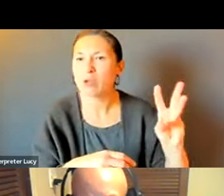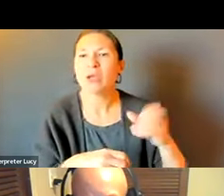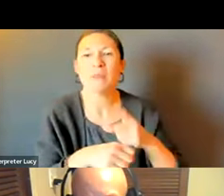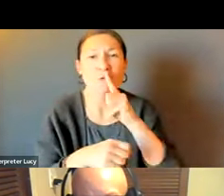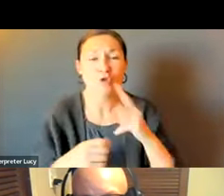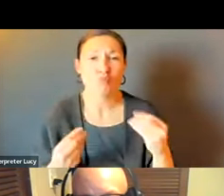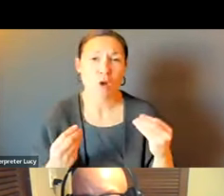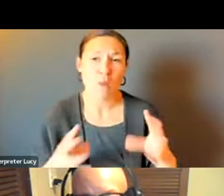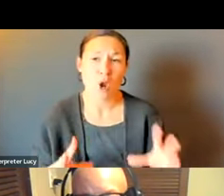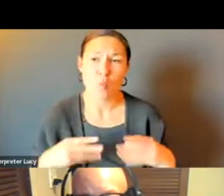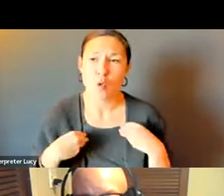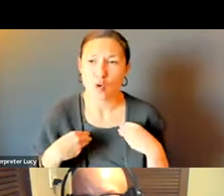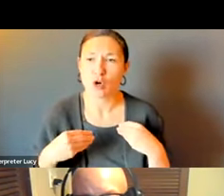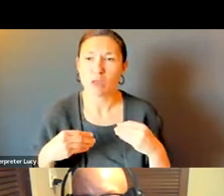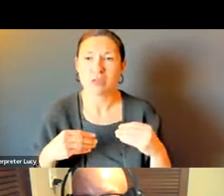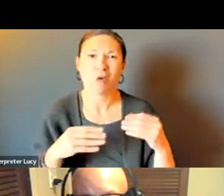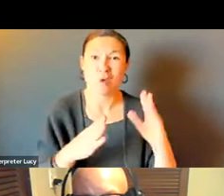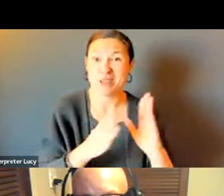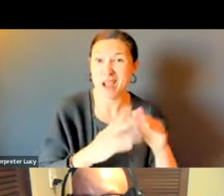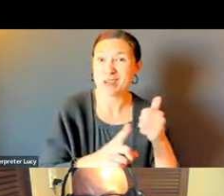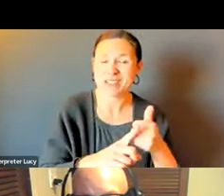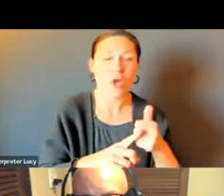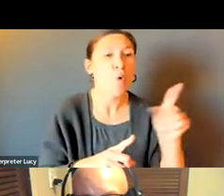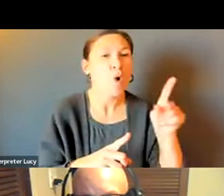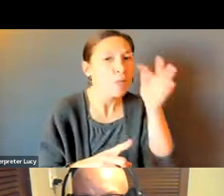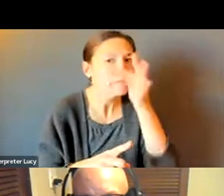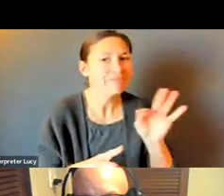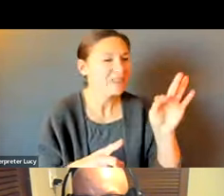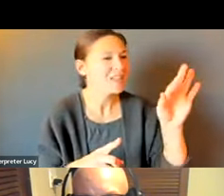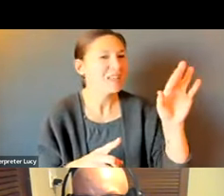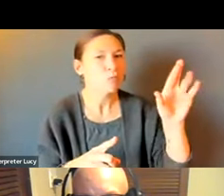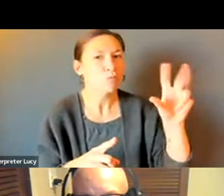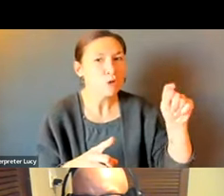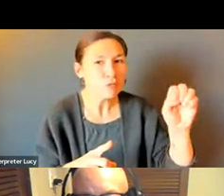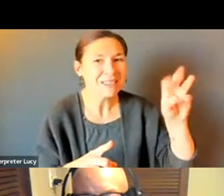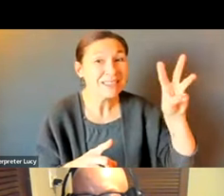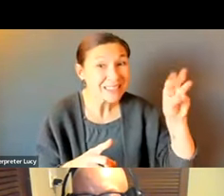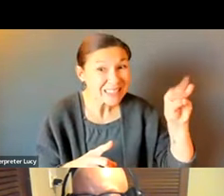HAVE THE PROPERTY OWNERS TO CLEAR ROUTE 60 BUS STOPS AND APPROACHES, INCLUDING SIDEWALKS